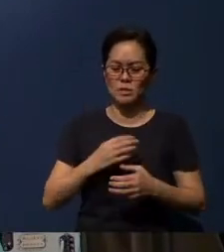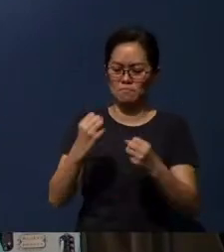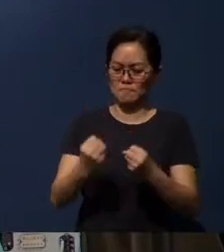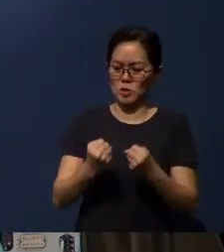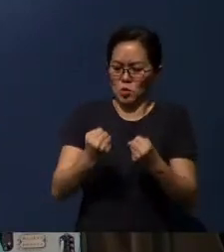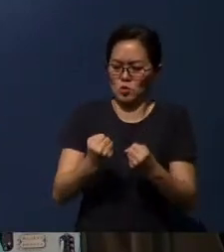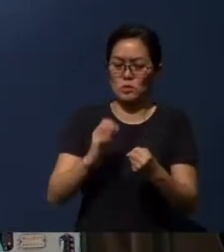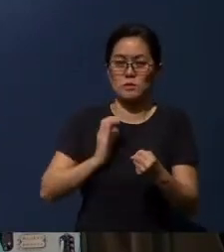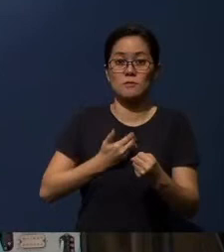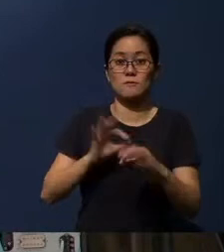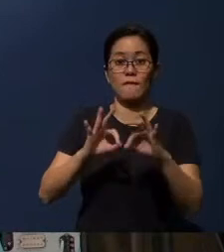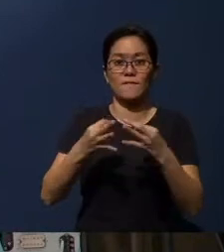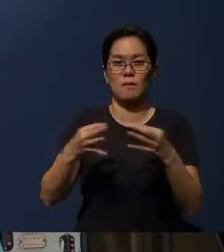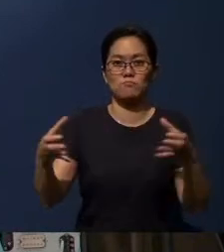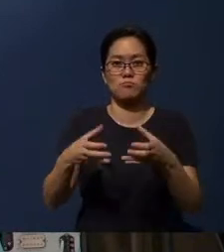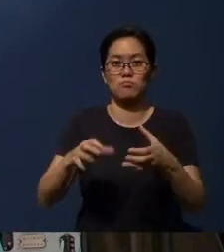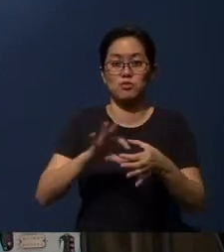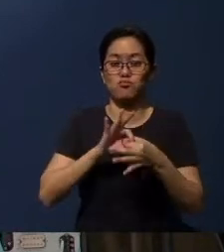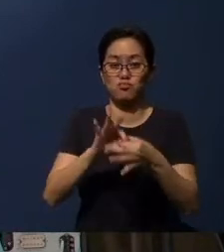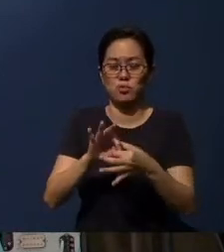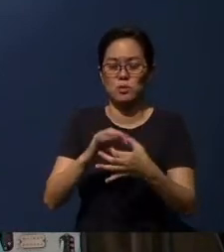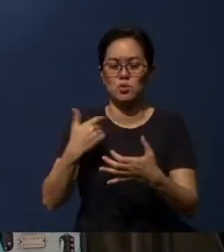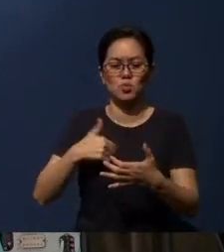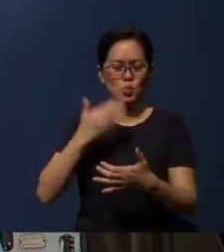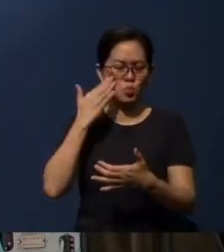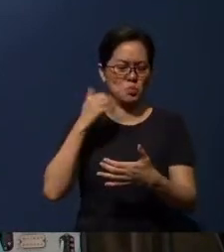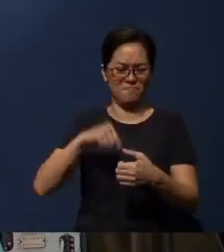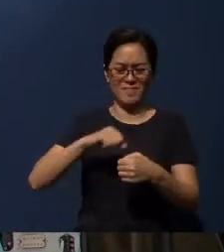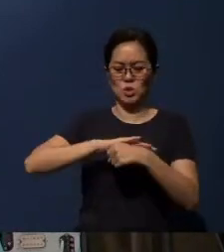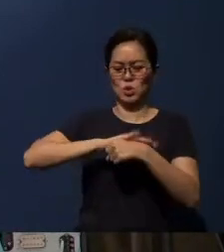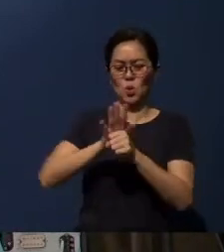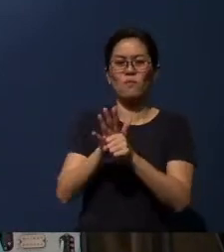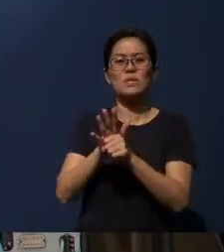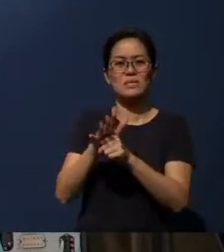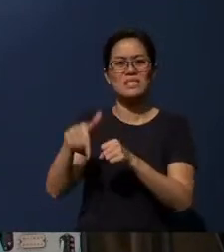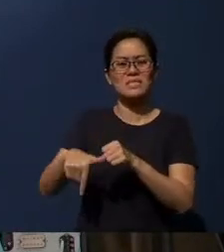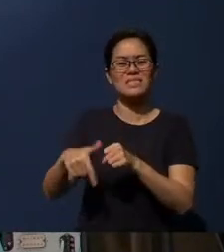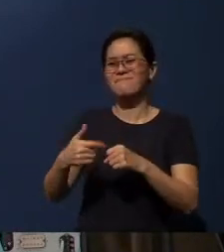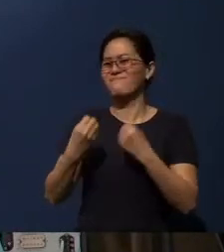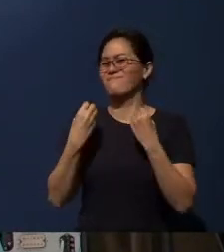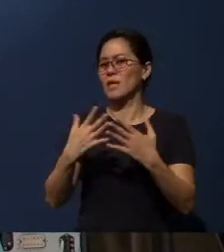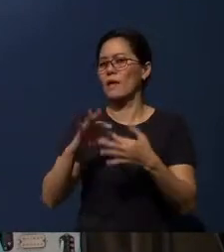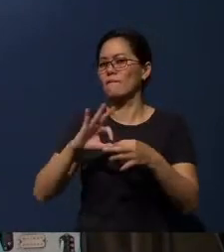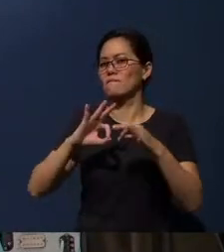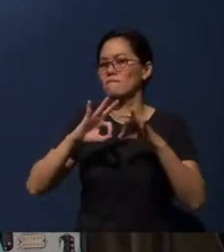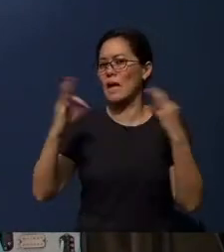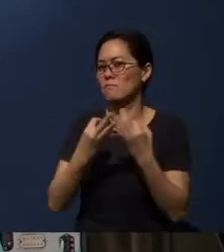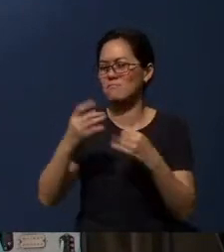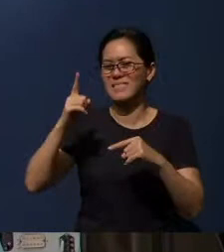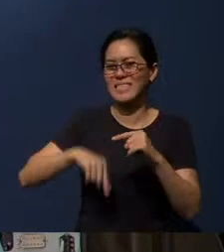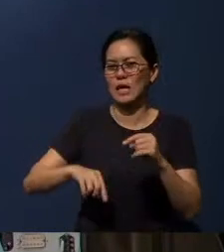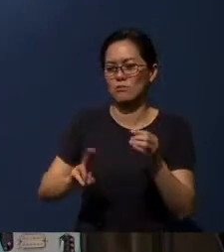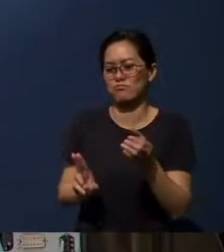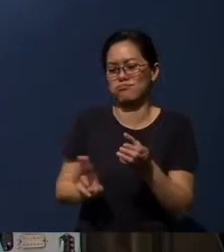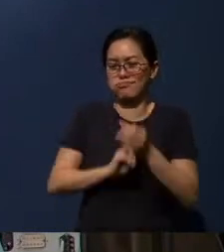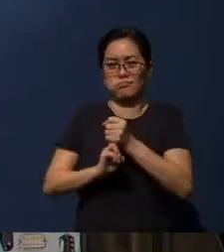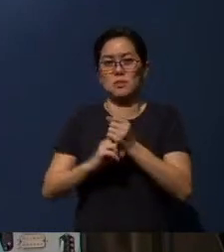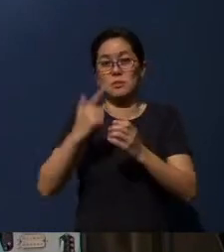We are mindful that in this COVID situation, many families are not able to be reunited as the borders are closed.